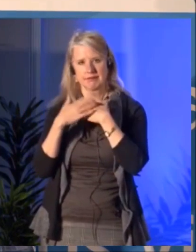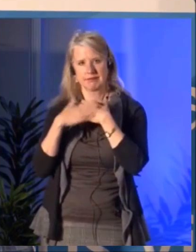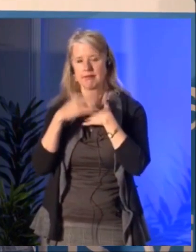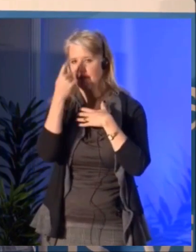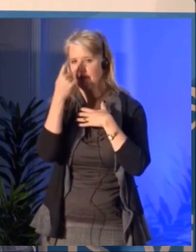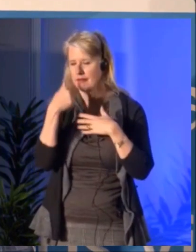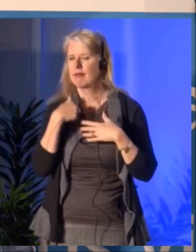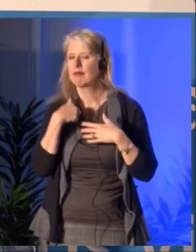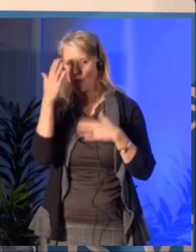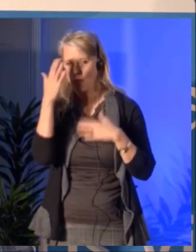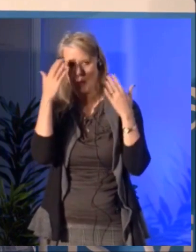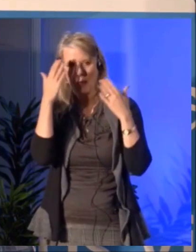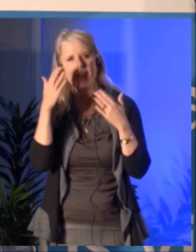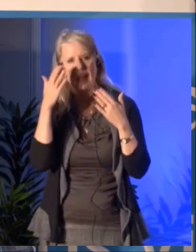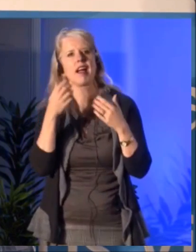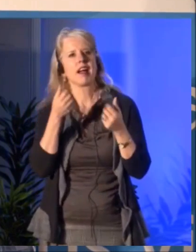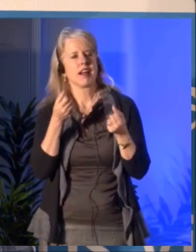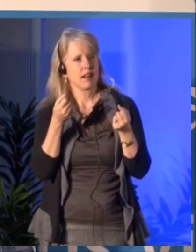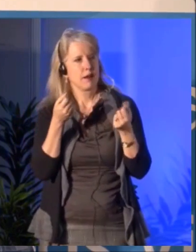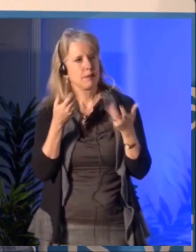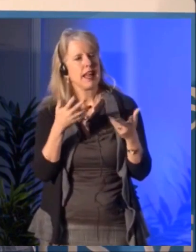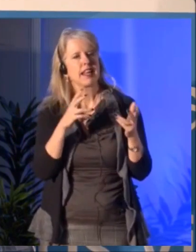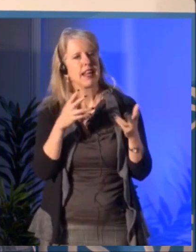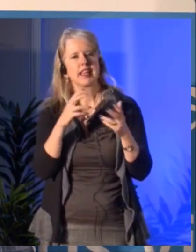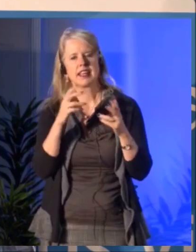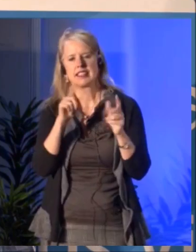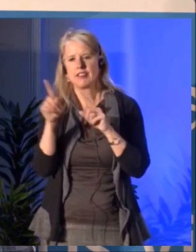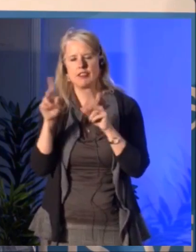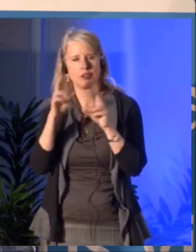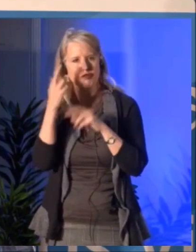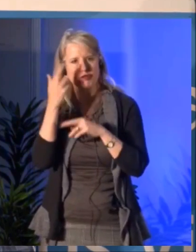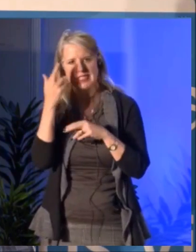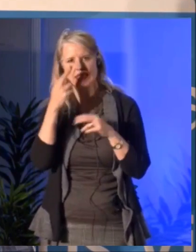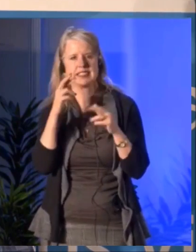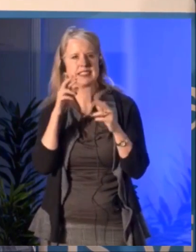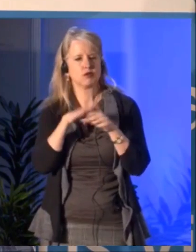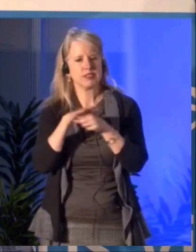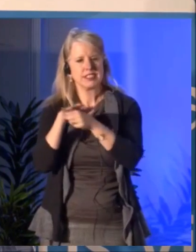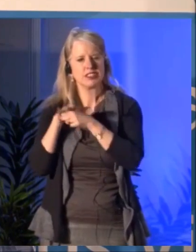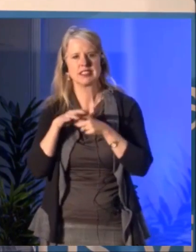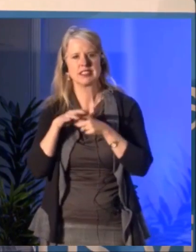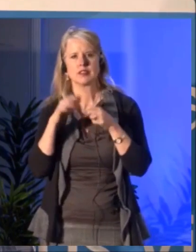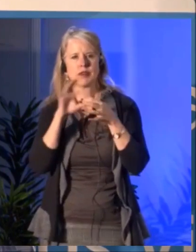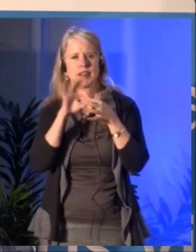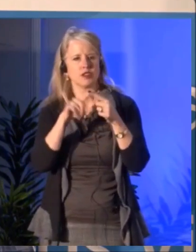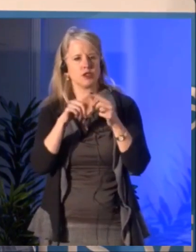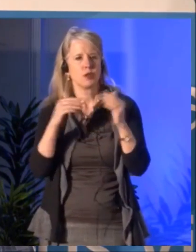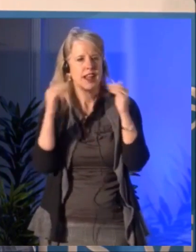to qualitative assessments made by juries. I don't make those decisions and my colleagues don't either,